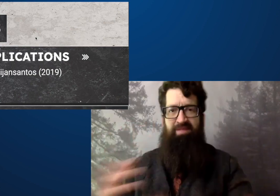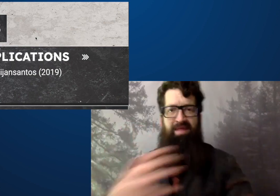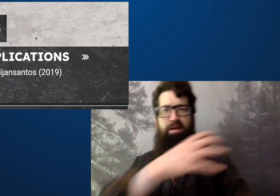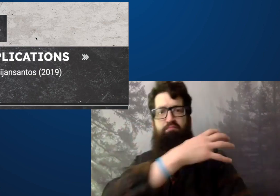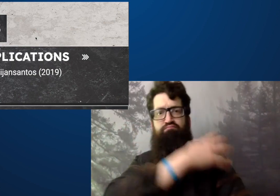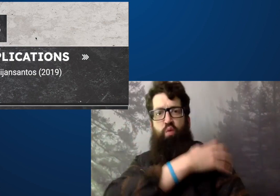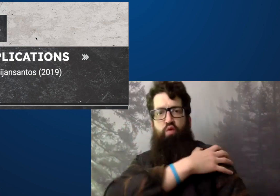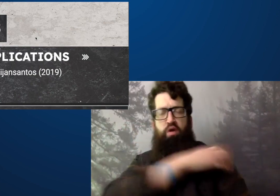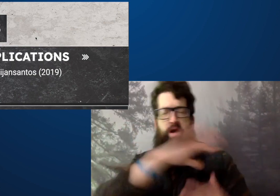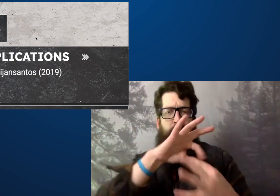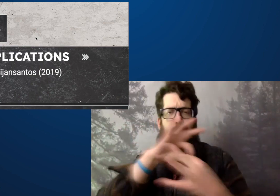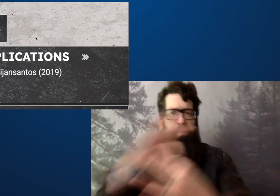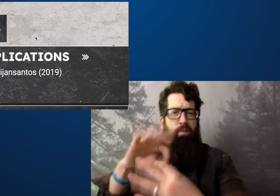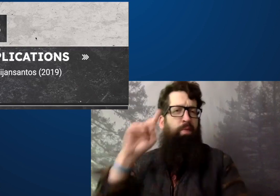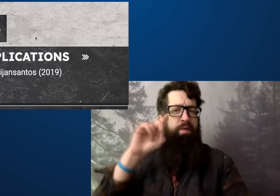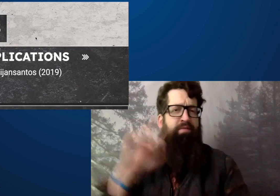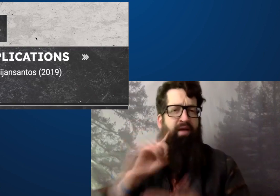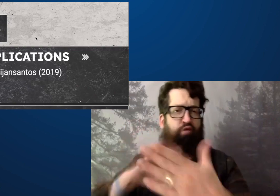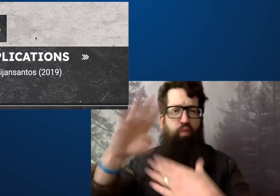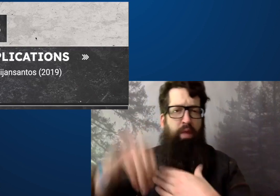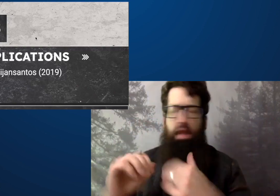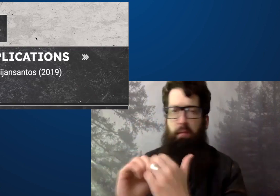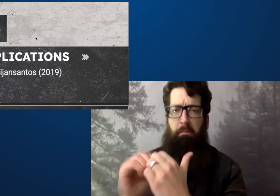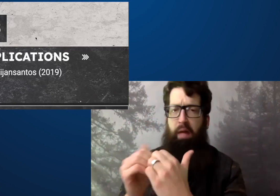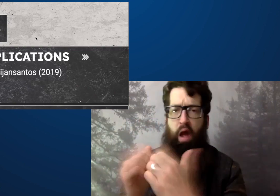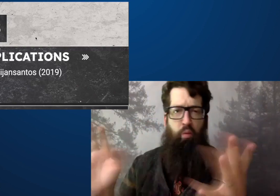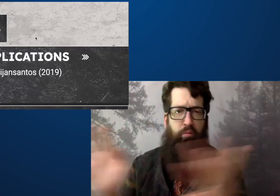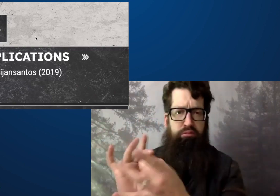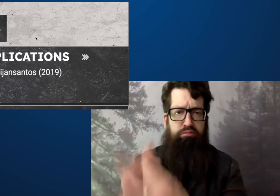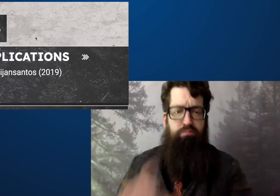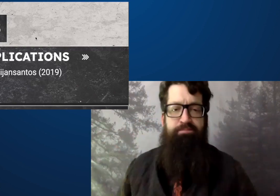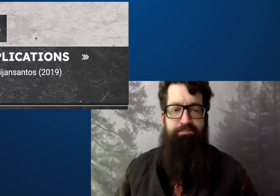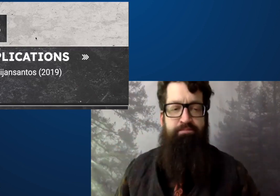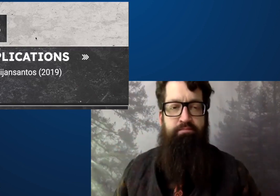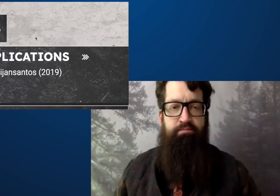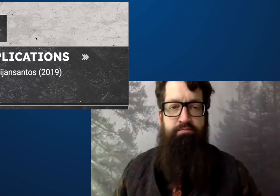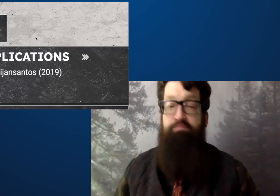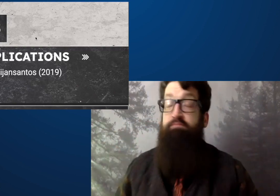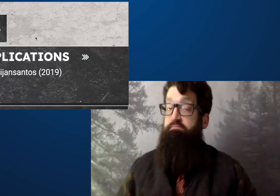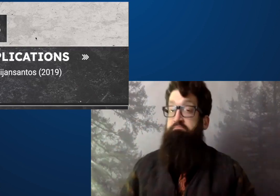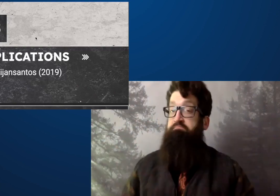The third topic I'd like to talk about was Power and Deaf curriculum.